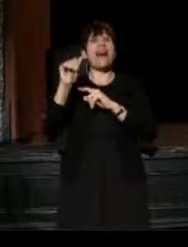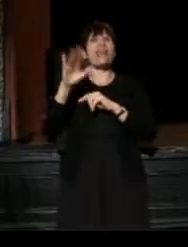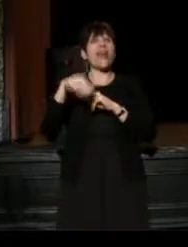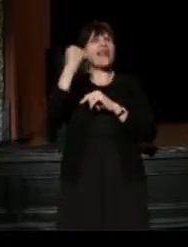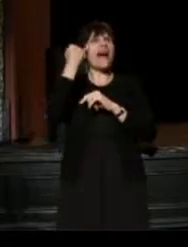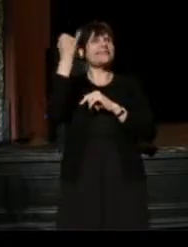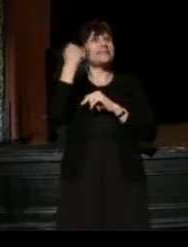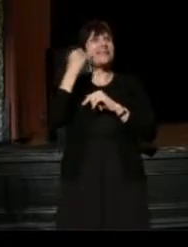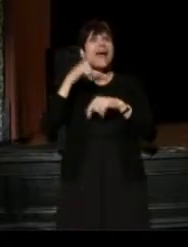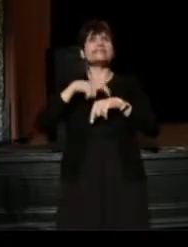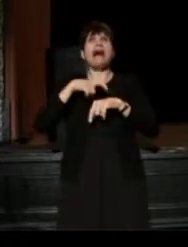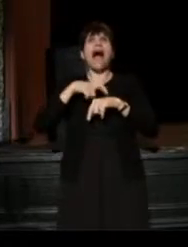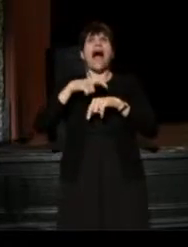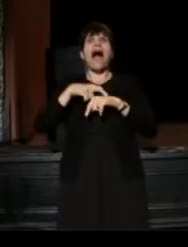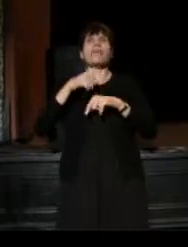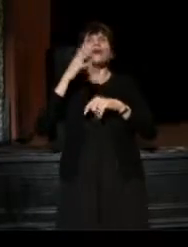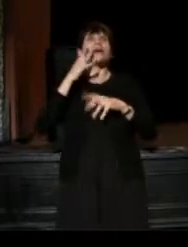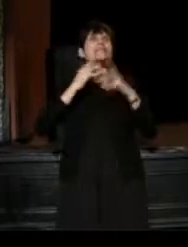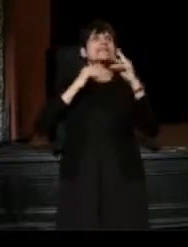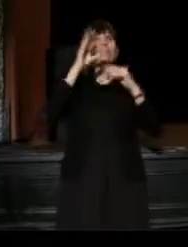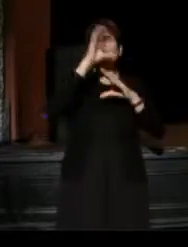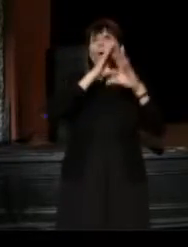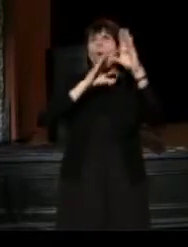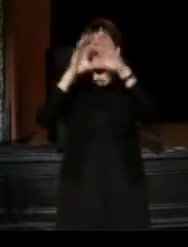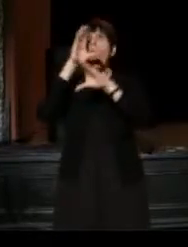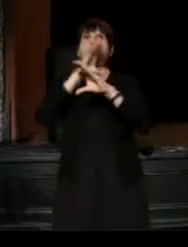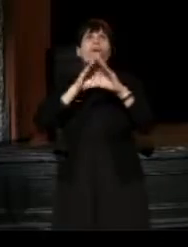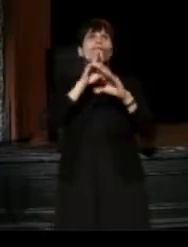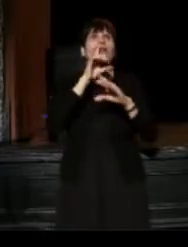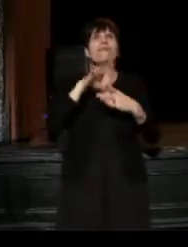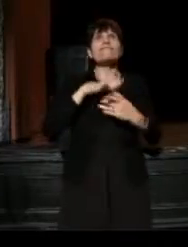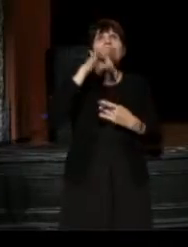when you get to explore, sort of really find yourself as an artist,